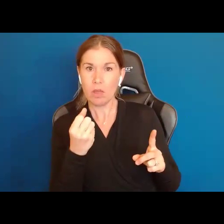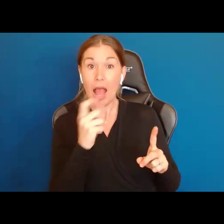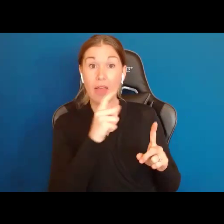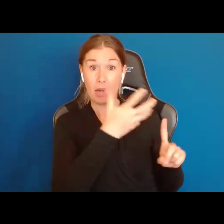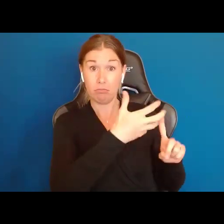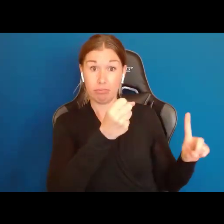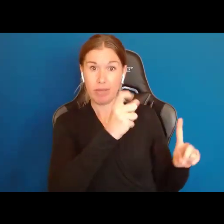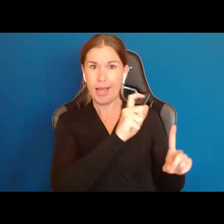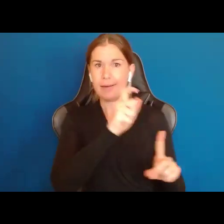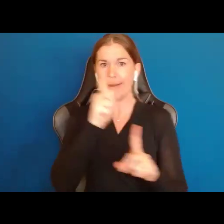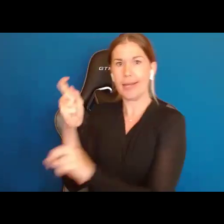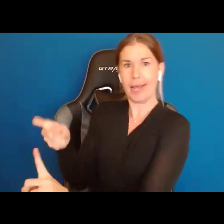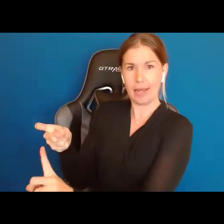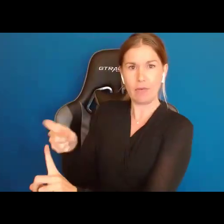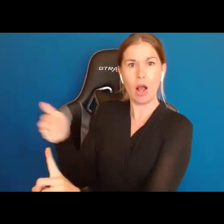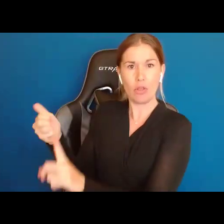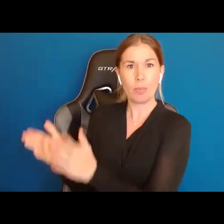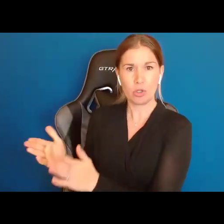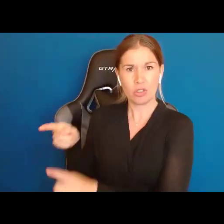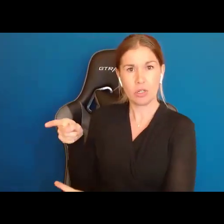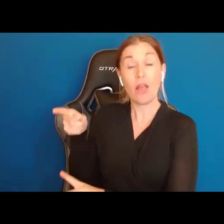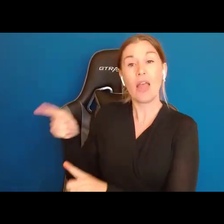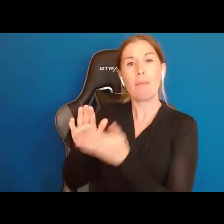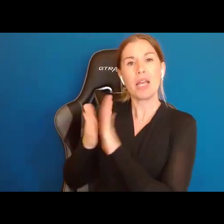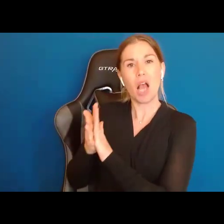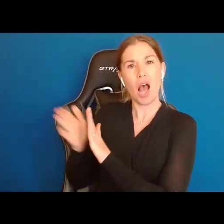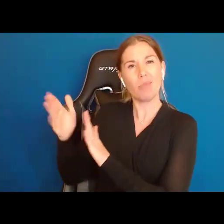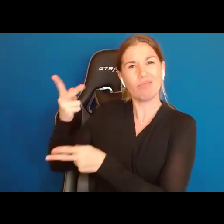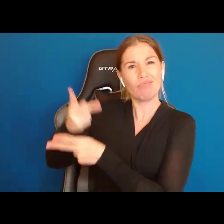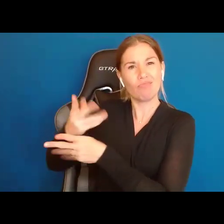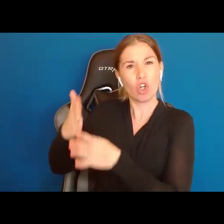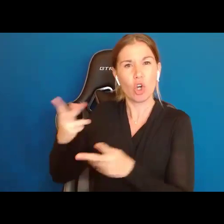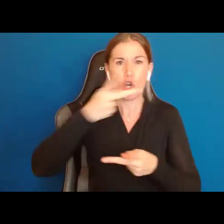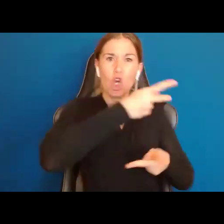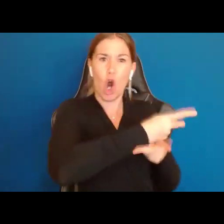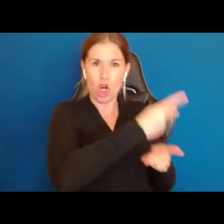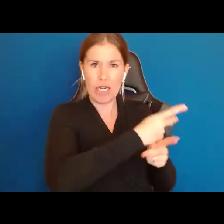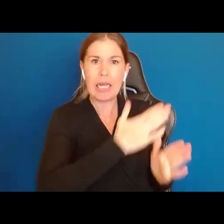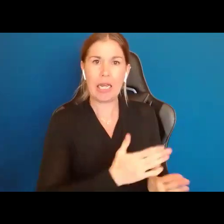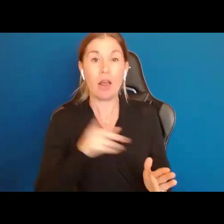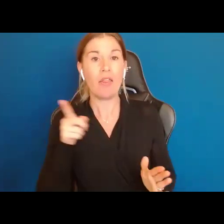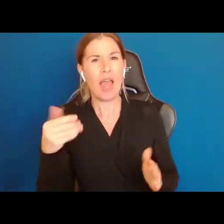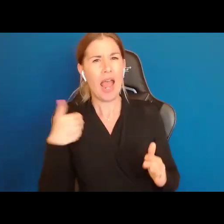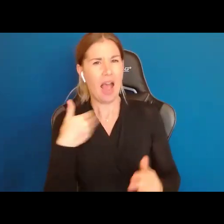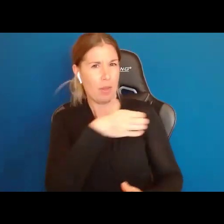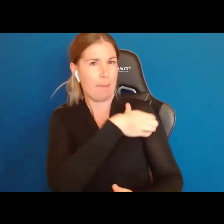Someone else then becomes my guardian. They get the power to do what I cannot.